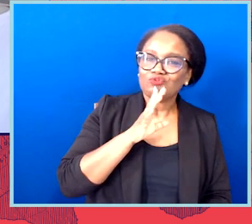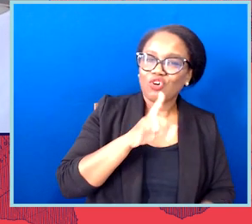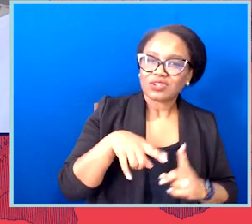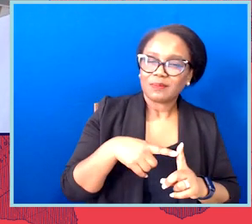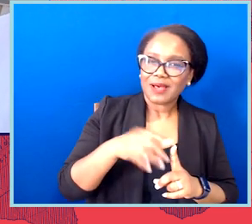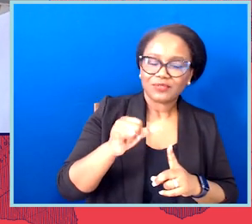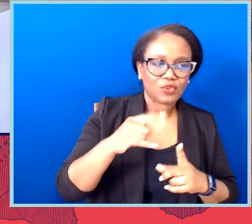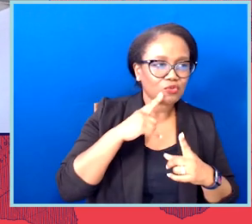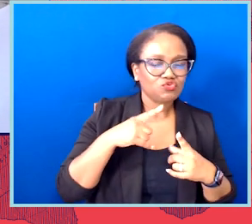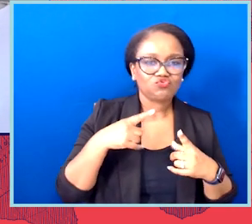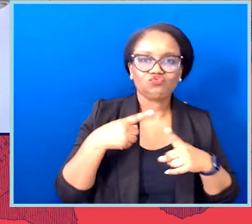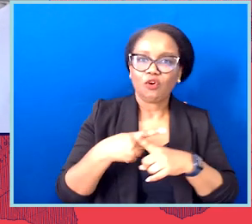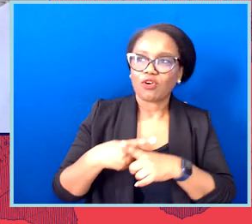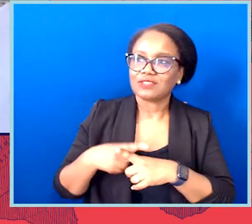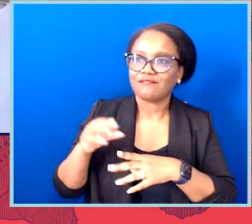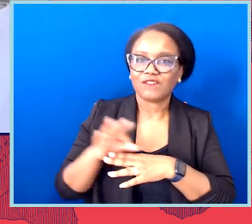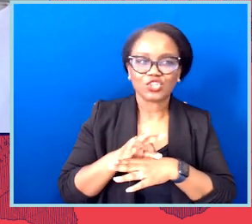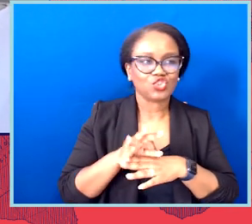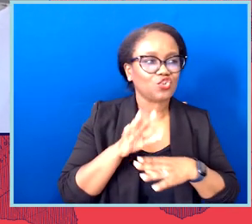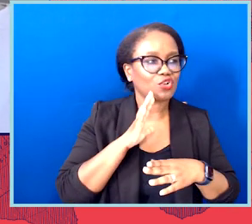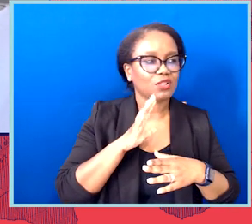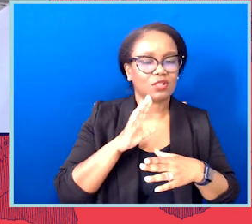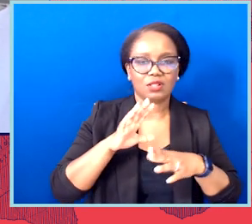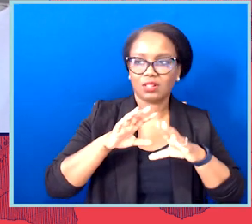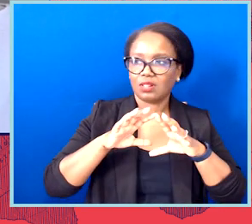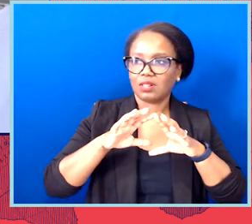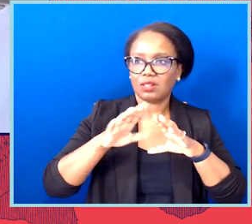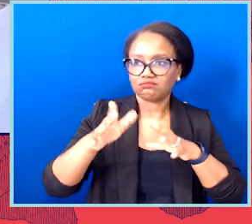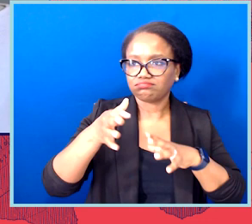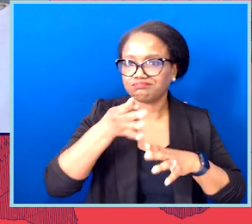a beautiful thing to behold when you have all these domain experts with different backgrounds